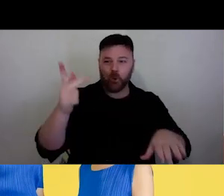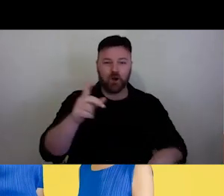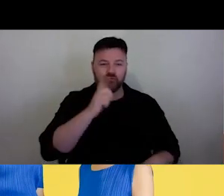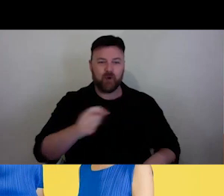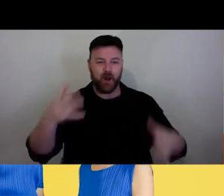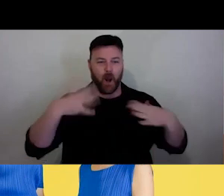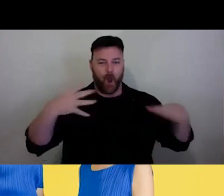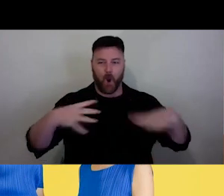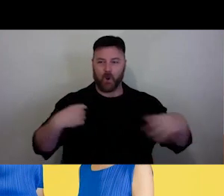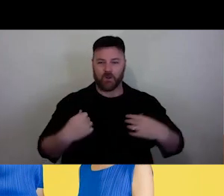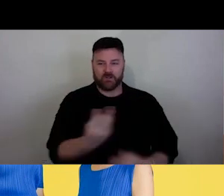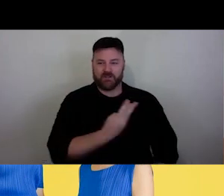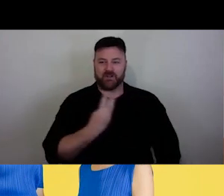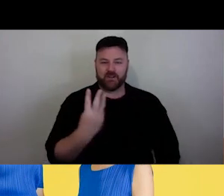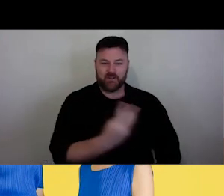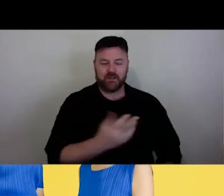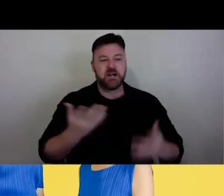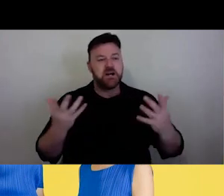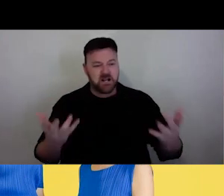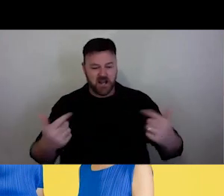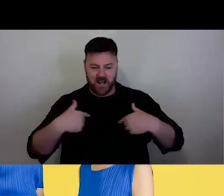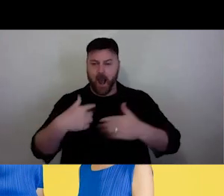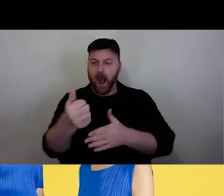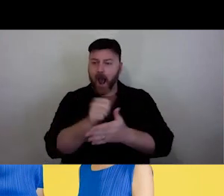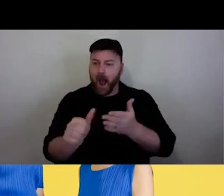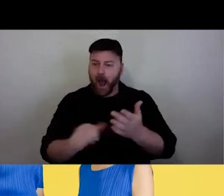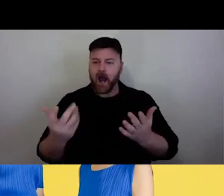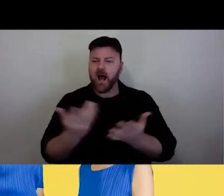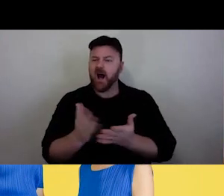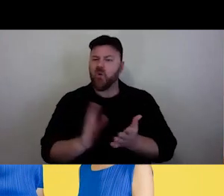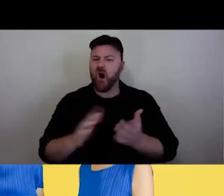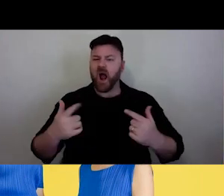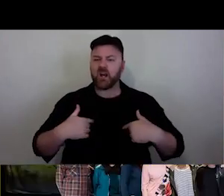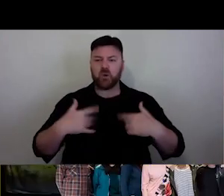Why would we put ourself in the potentially